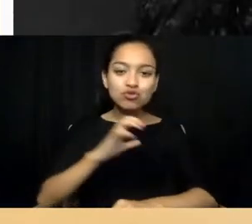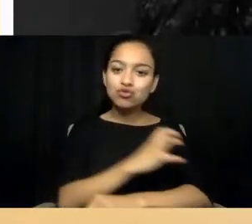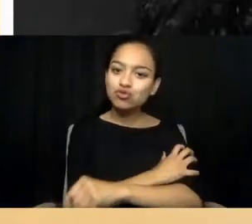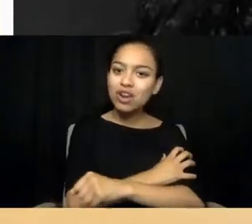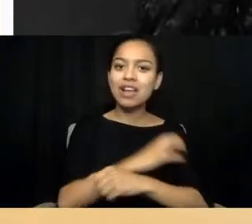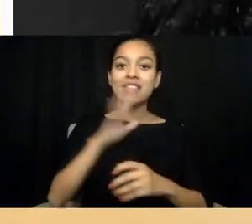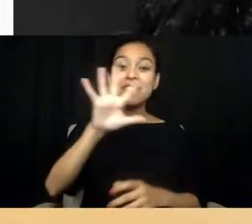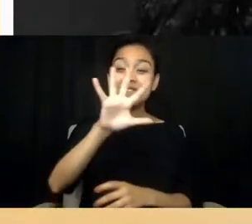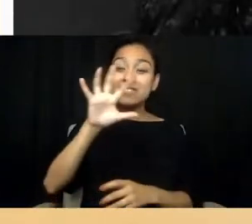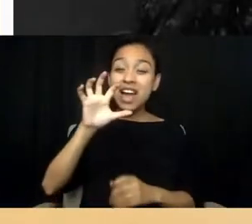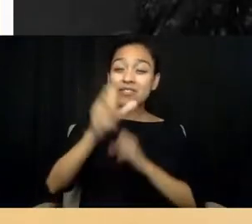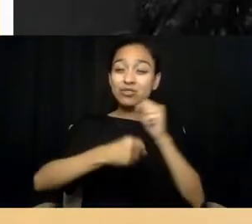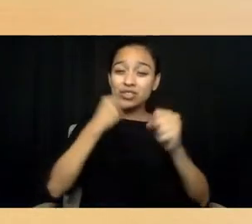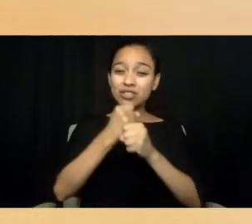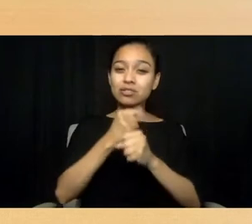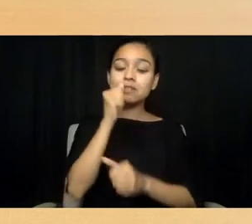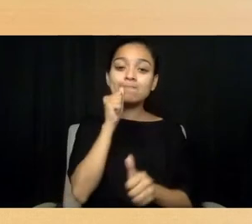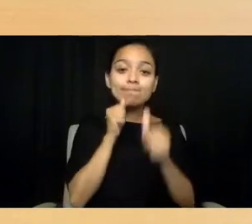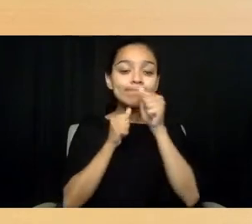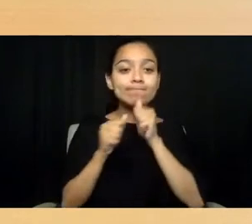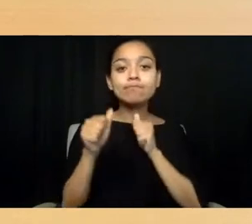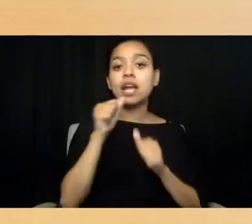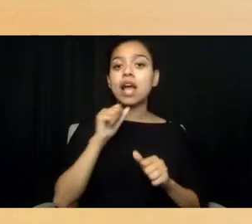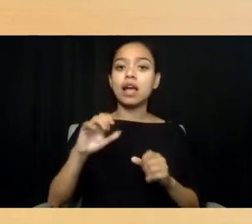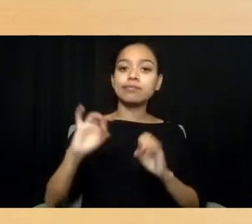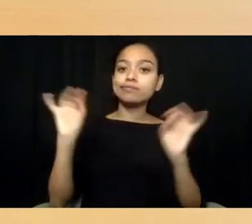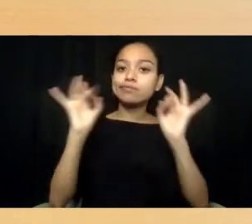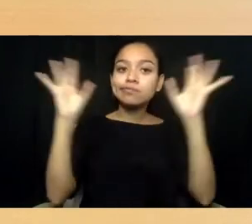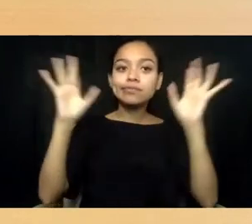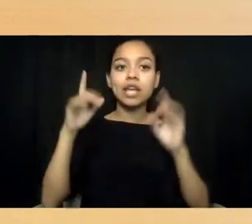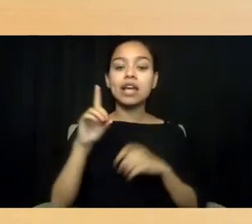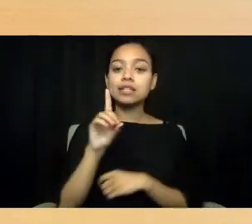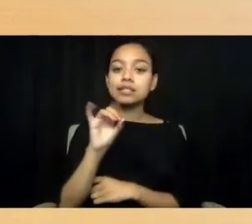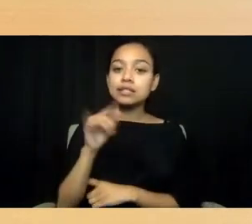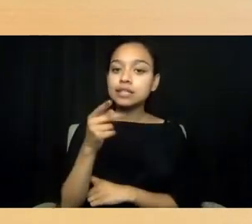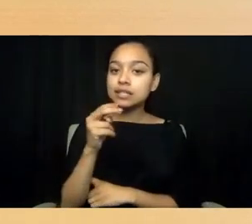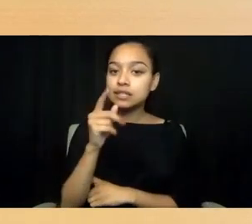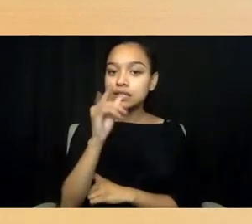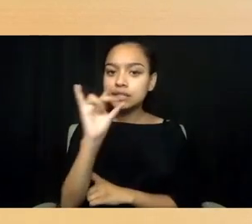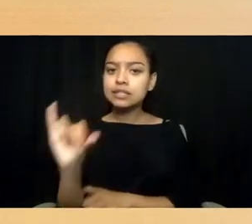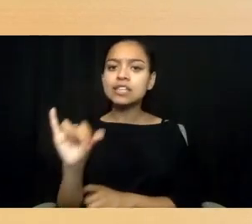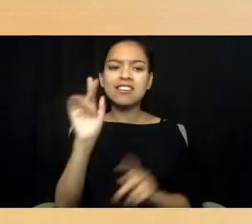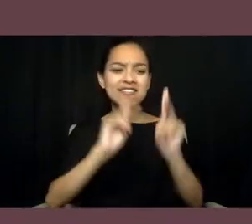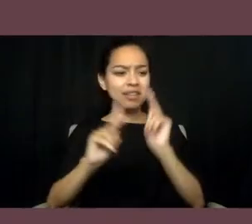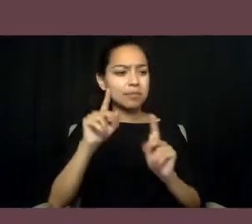and the undying dignity of the people who were here long before us,